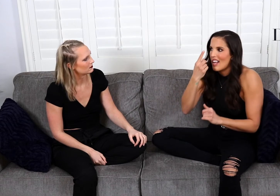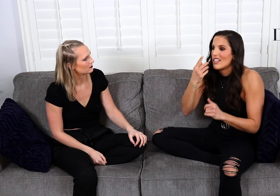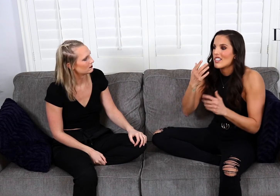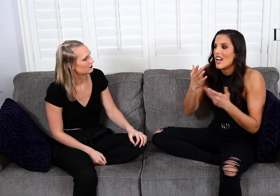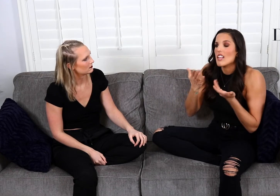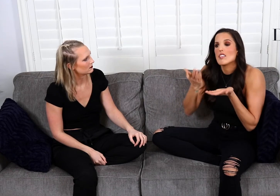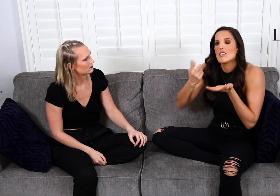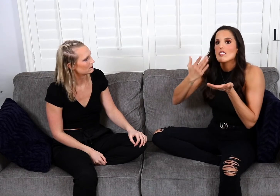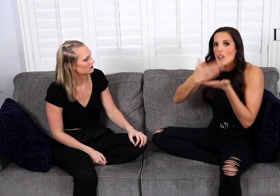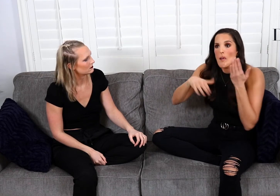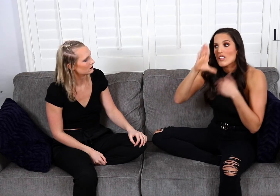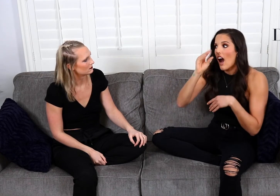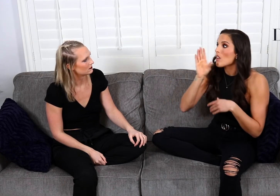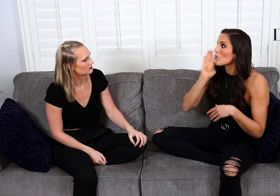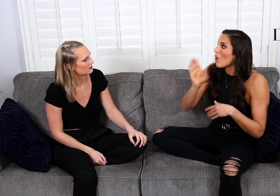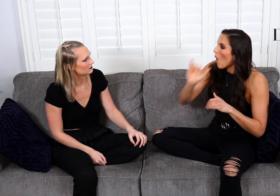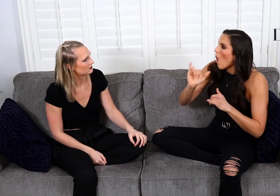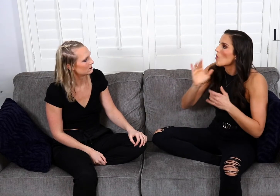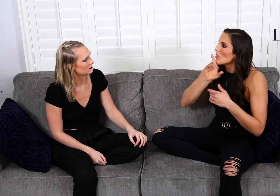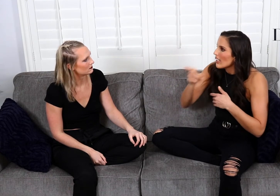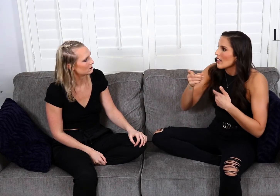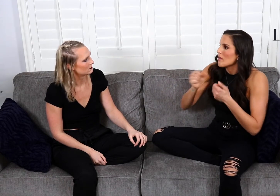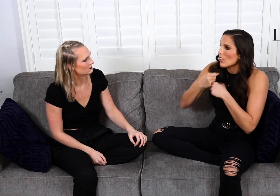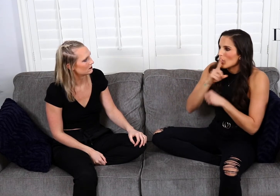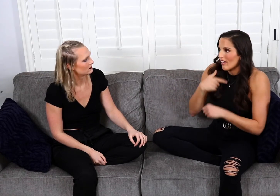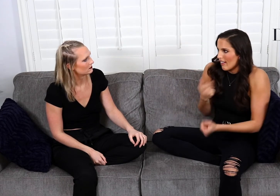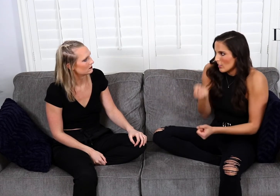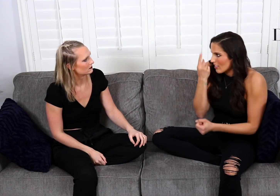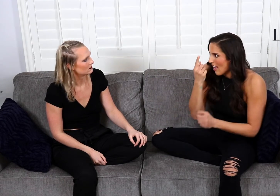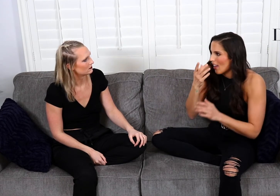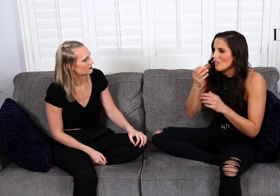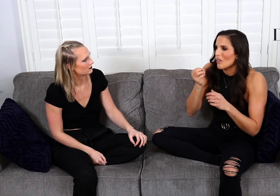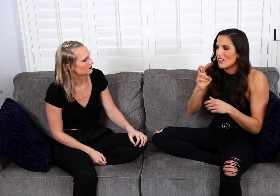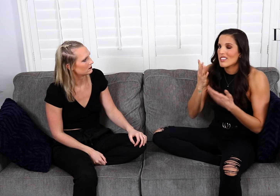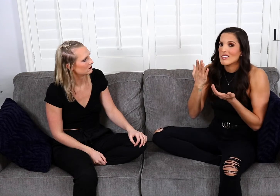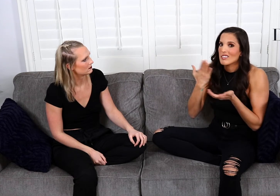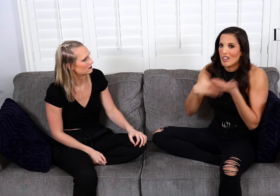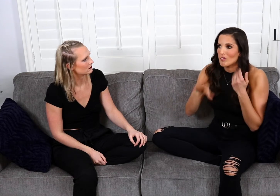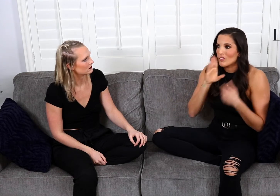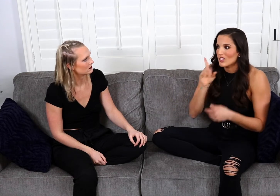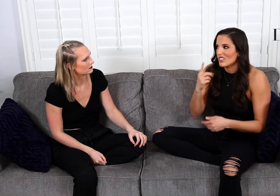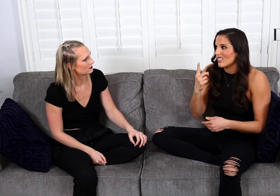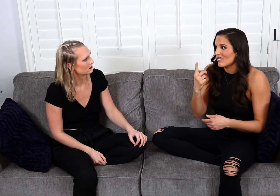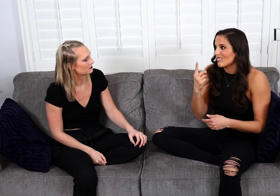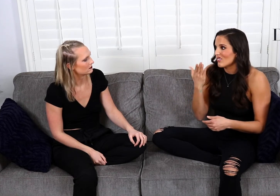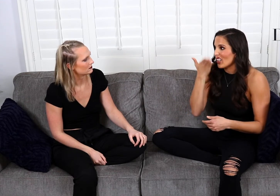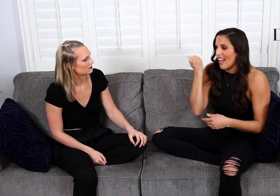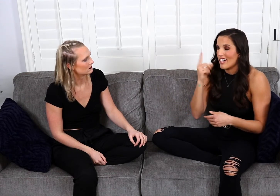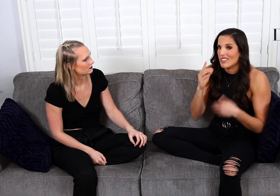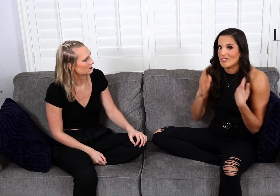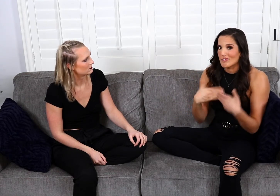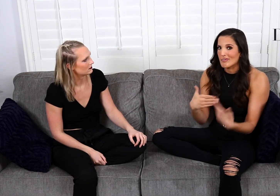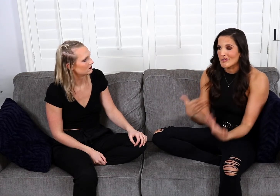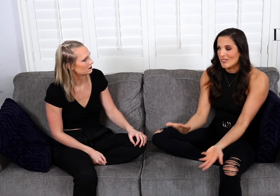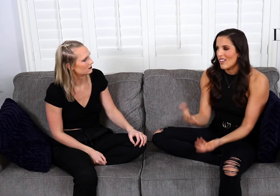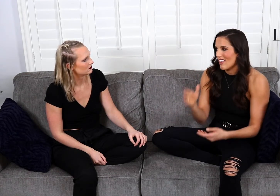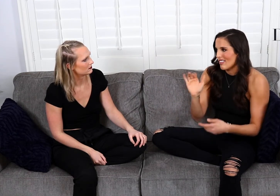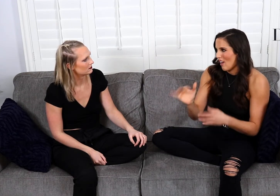don't understand everything fully and some of the guys will be like, okay and then make sure I understand everything but then you have some guys who just forget and will